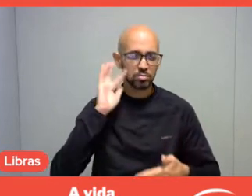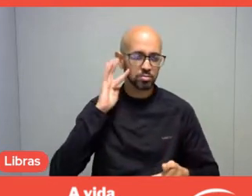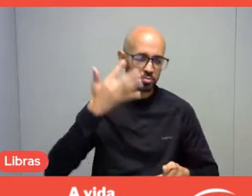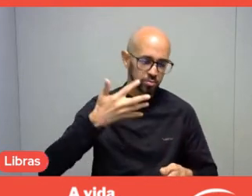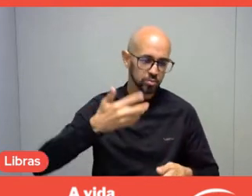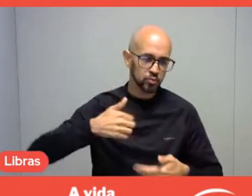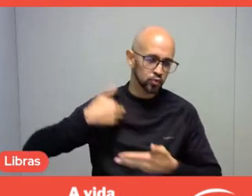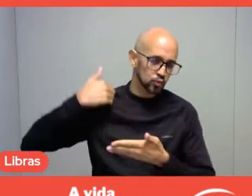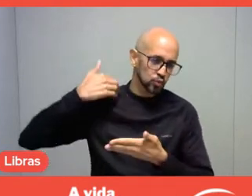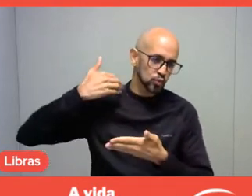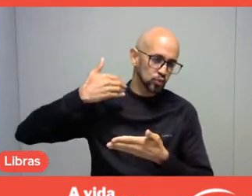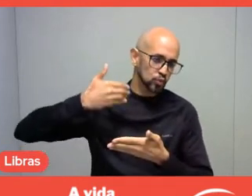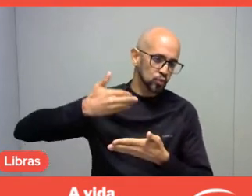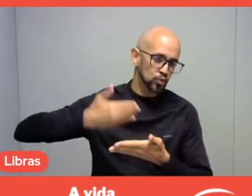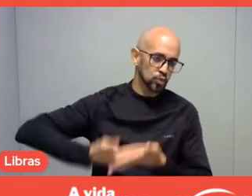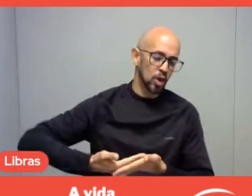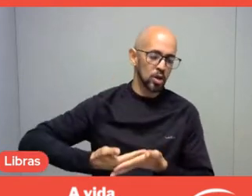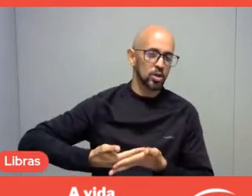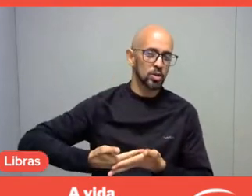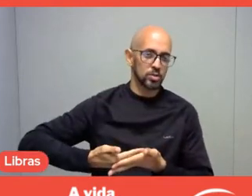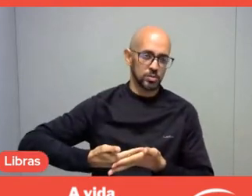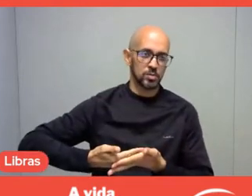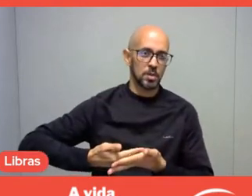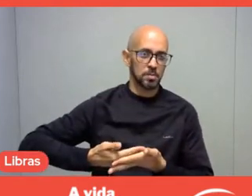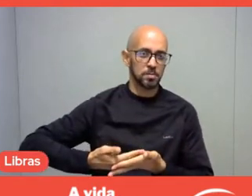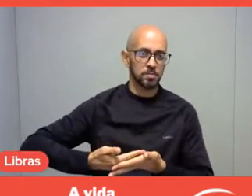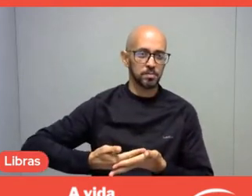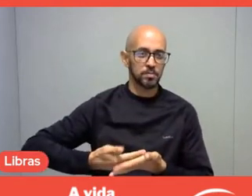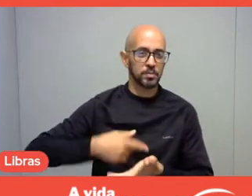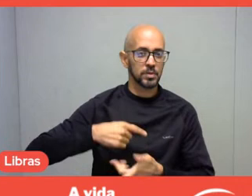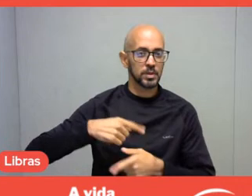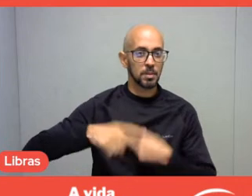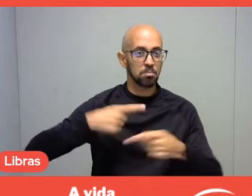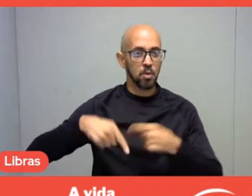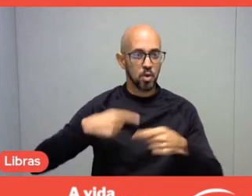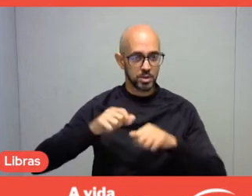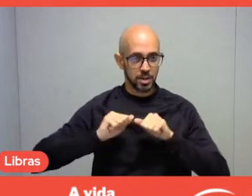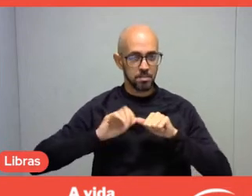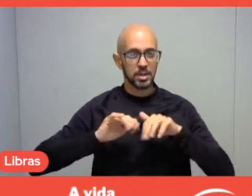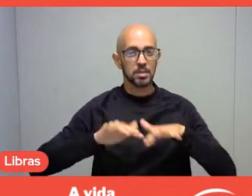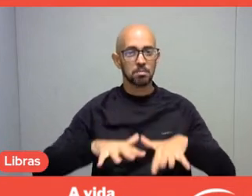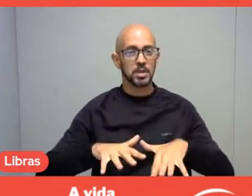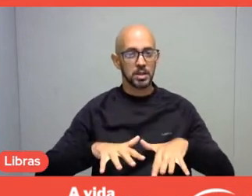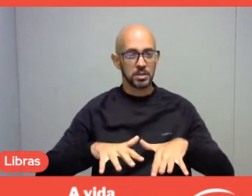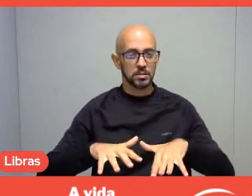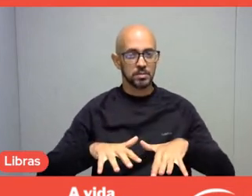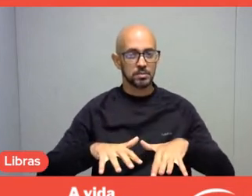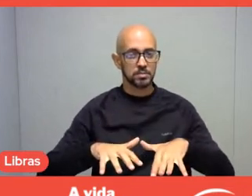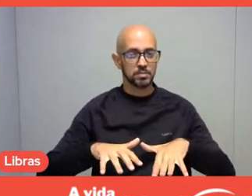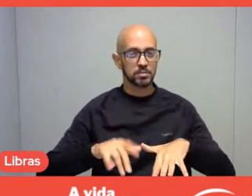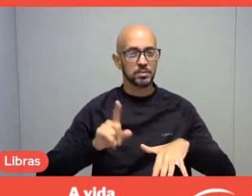over the last few years, including after the pandemic, because it is also a milestone